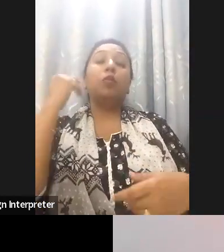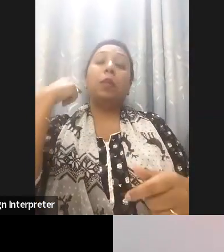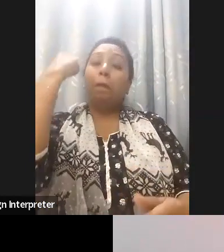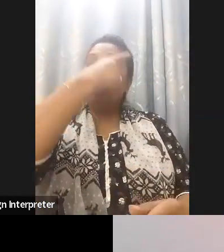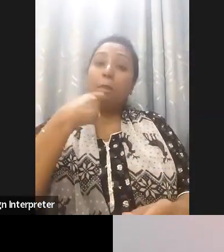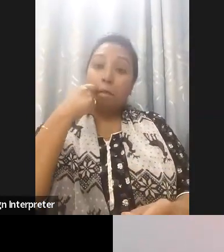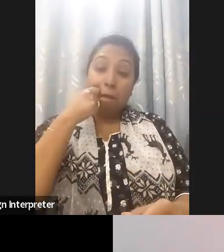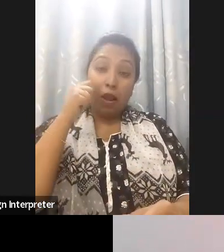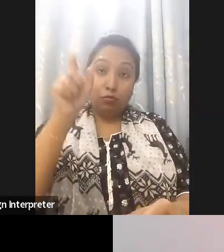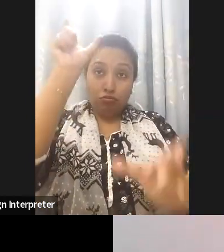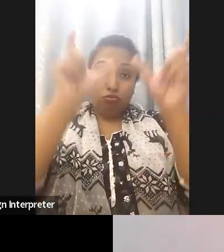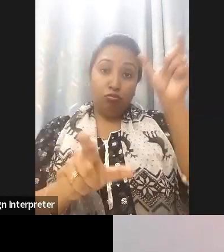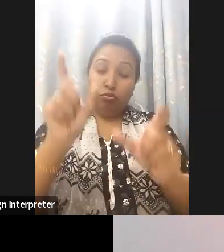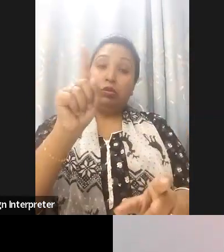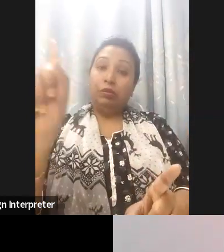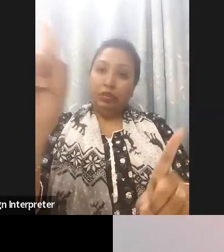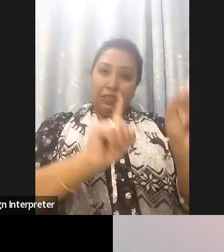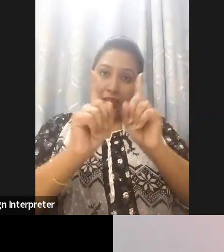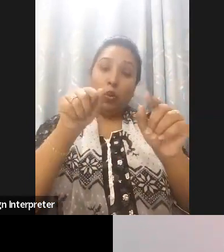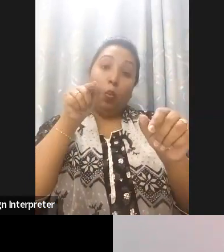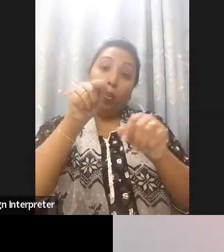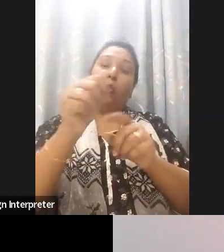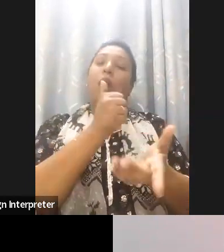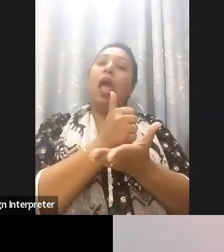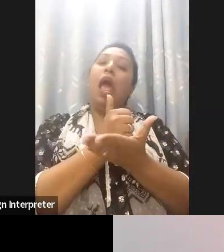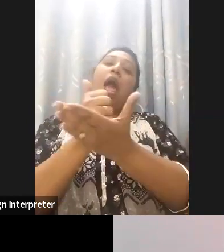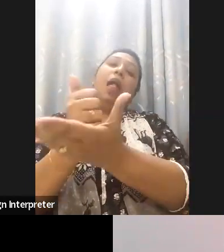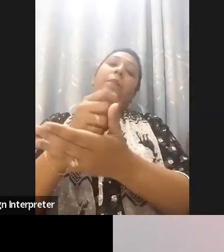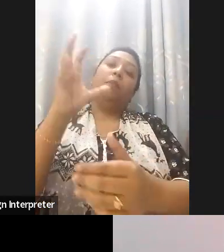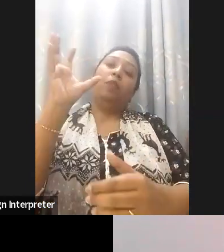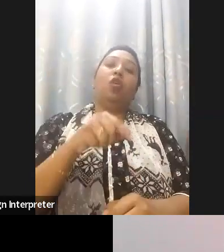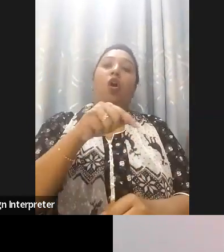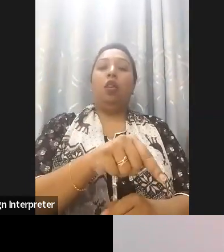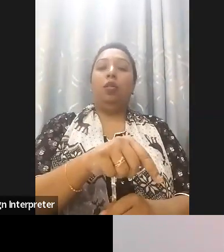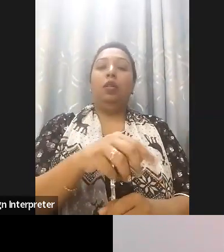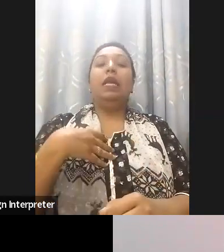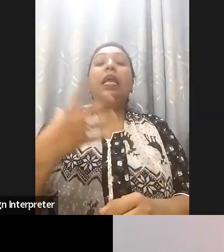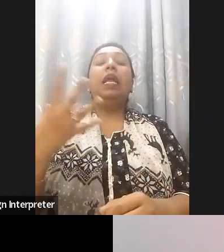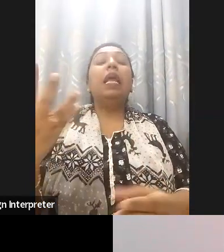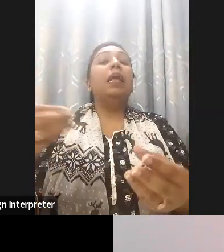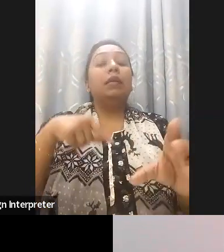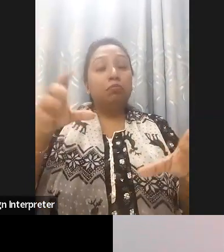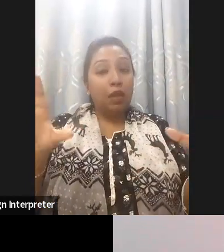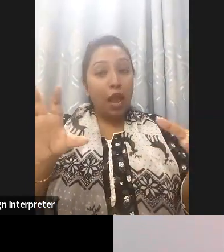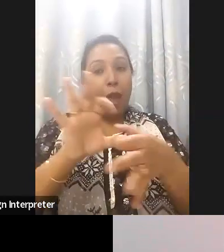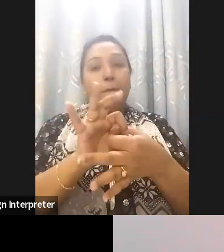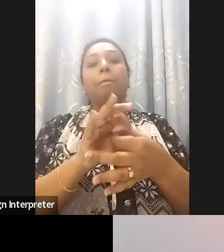with disabilities are included in G3ict efforts and making sure that no one is left Behind on